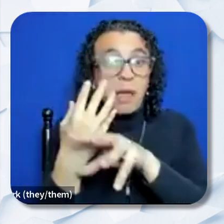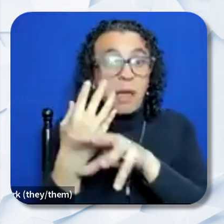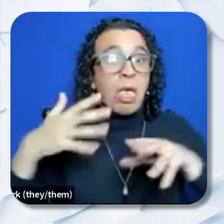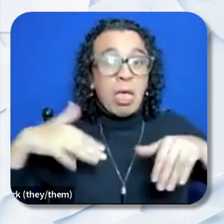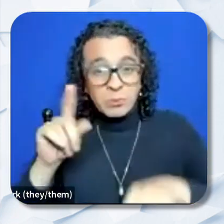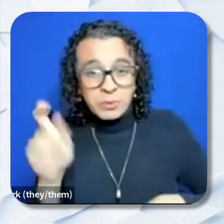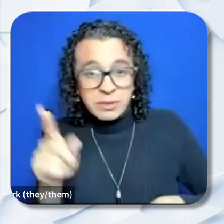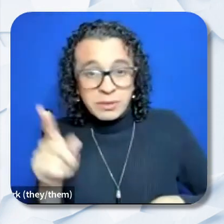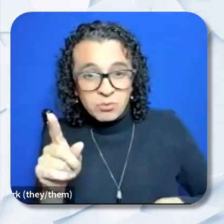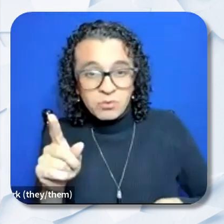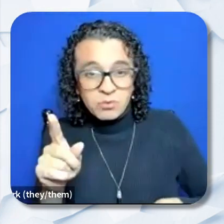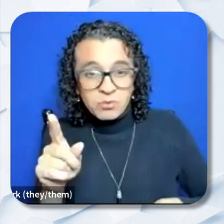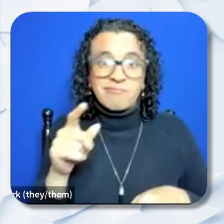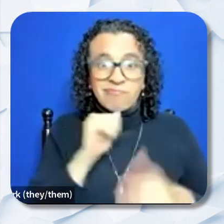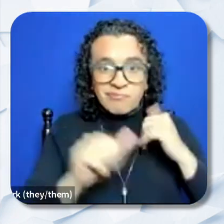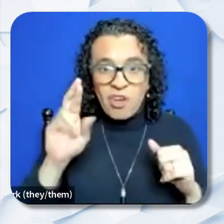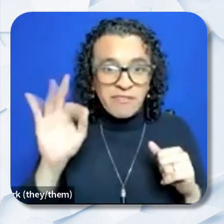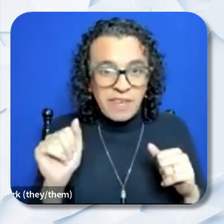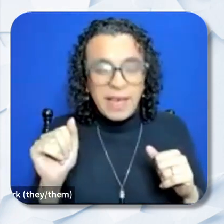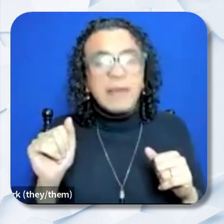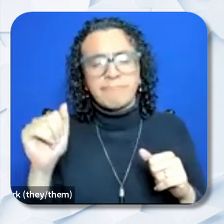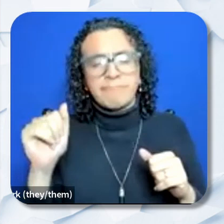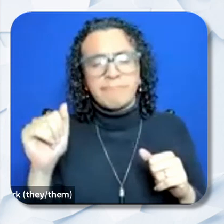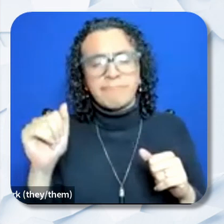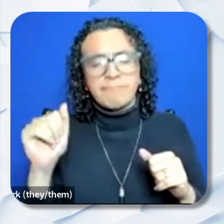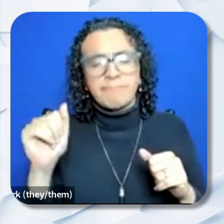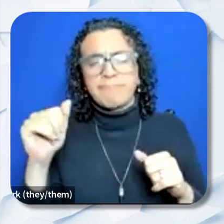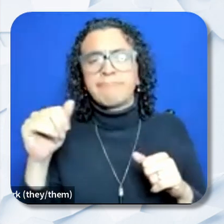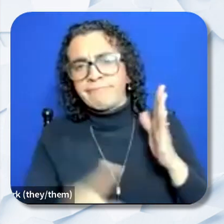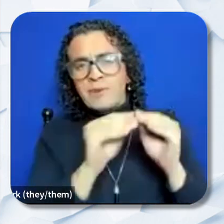is going to be where most of your questions will be answered is in the RFA document.